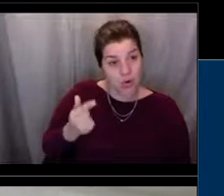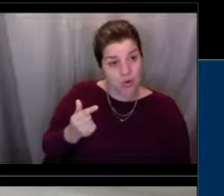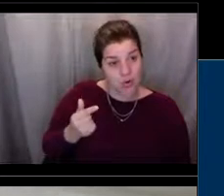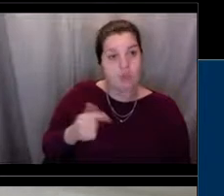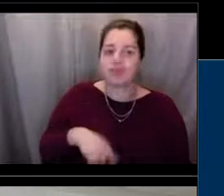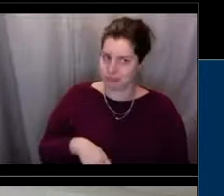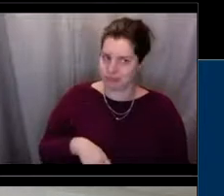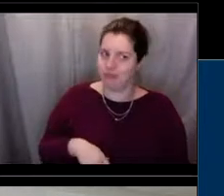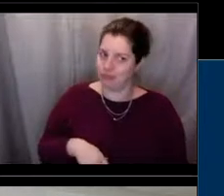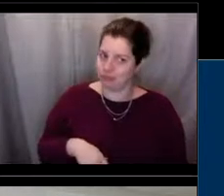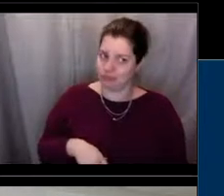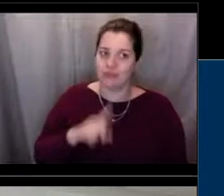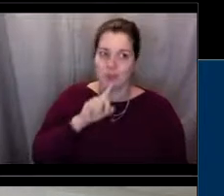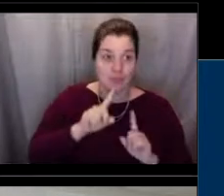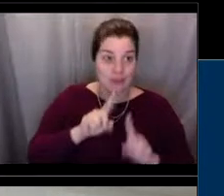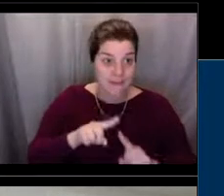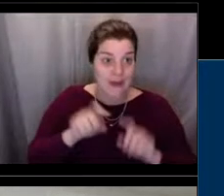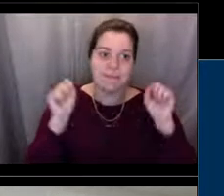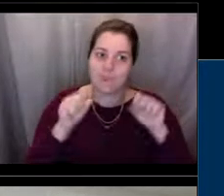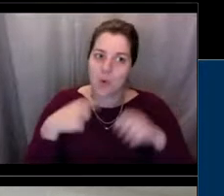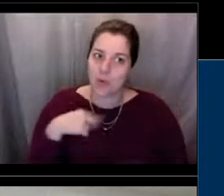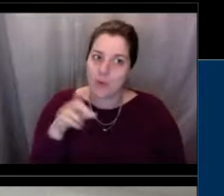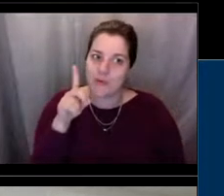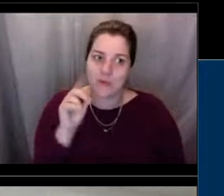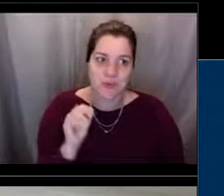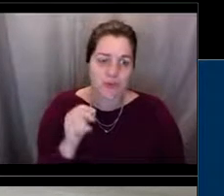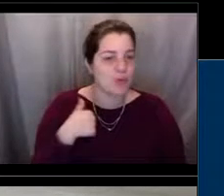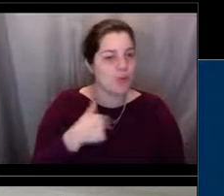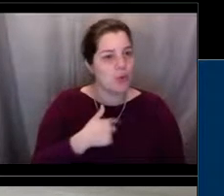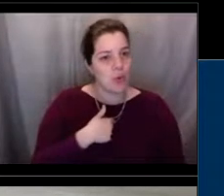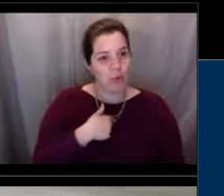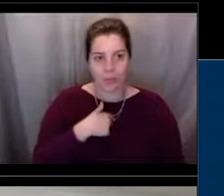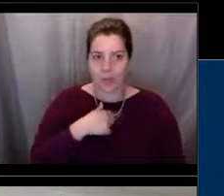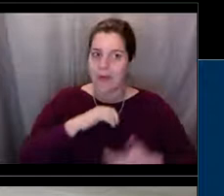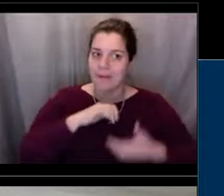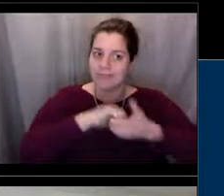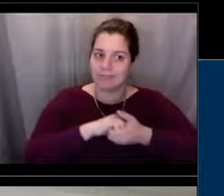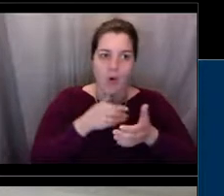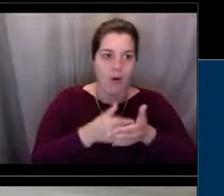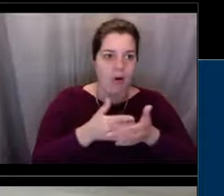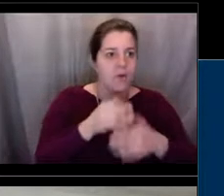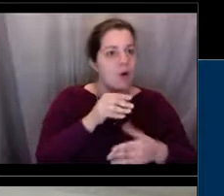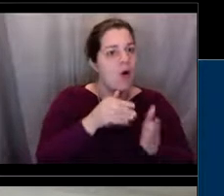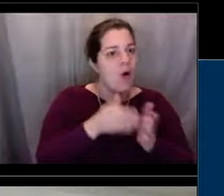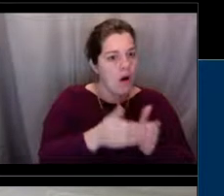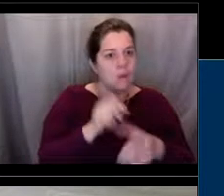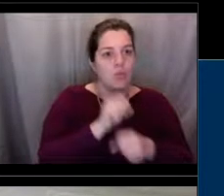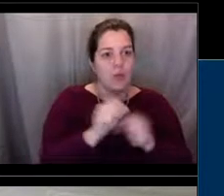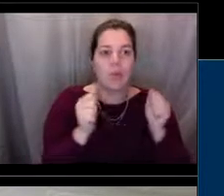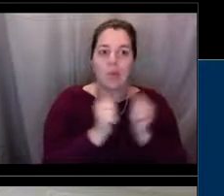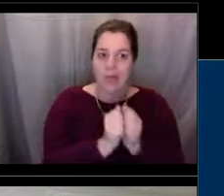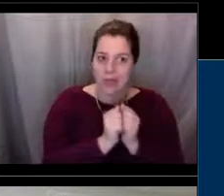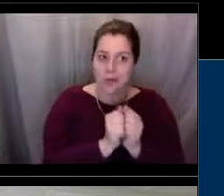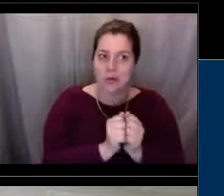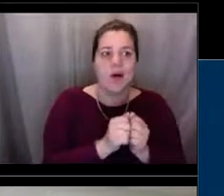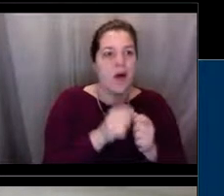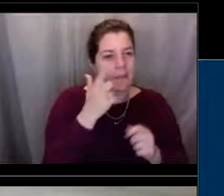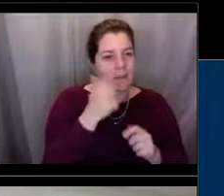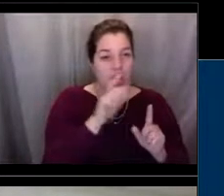that can get out in the middle of nowhere into the ocean, hundreds of miles off shore. So a lot of times, we go out there with them. Sometimes before they go on their patrols,